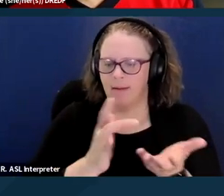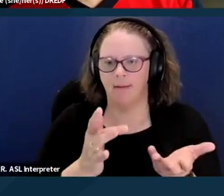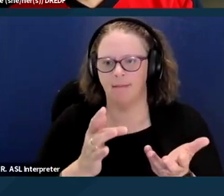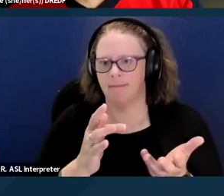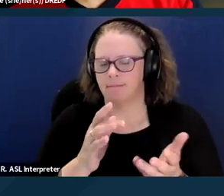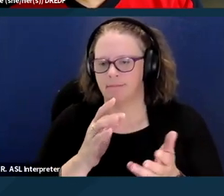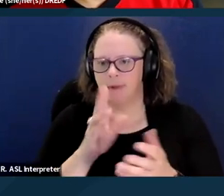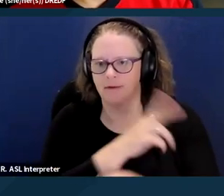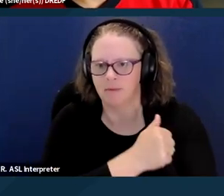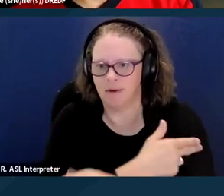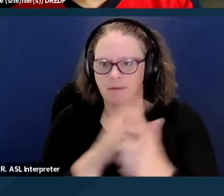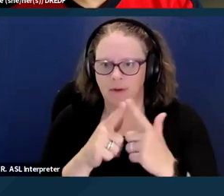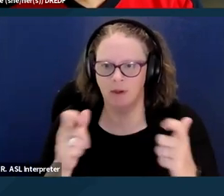or it could be a behavioral institution.